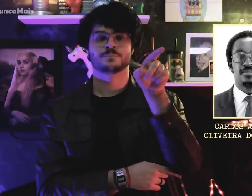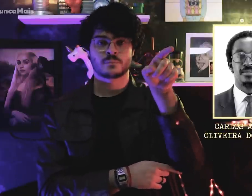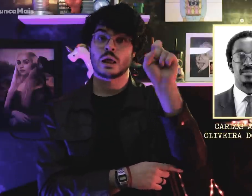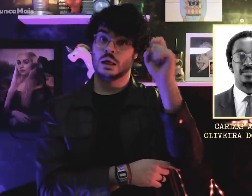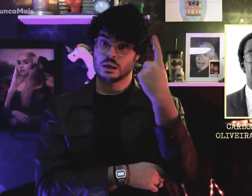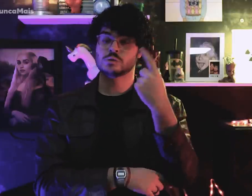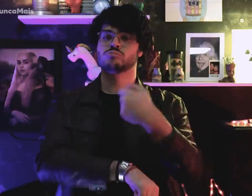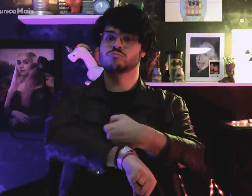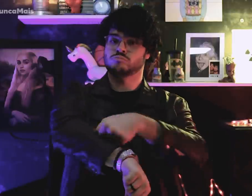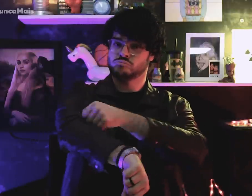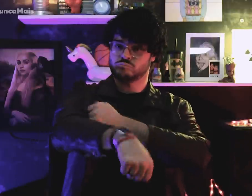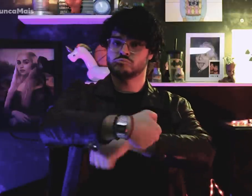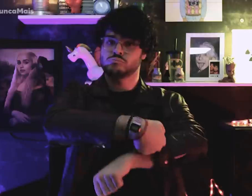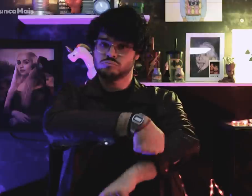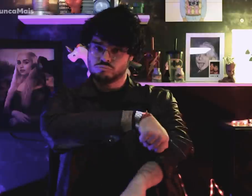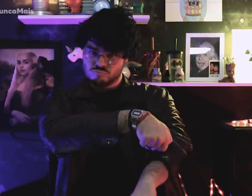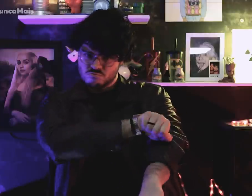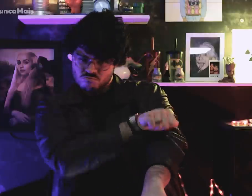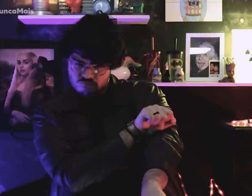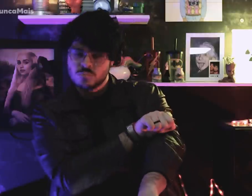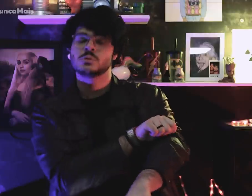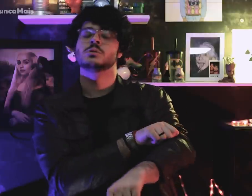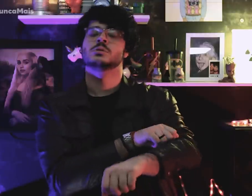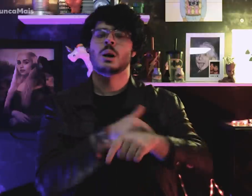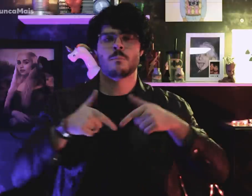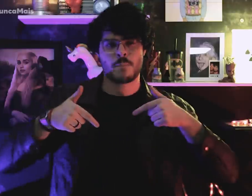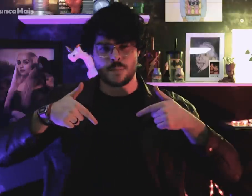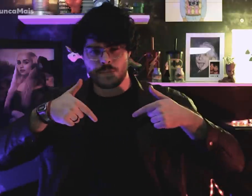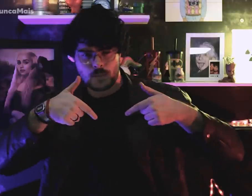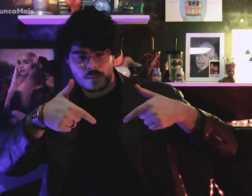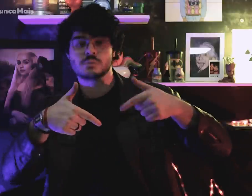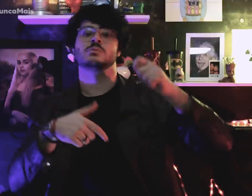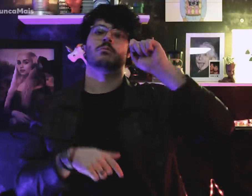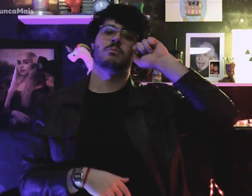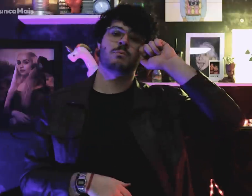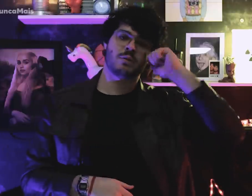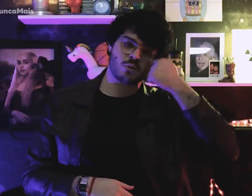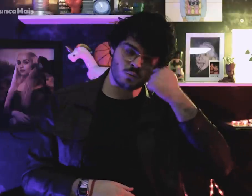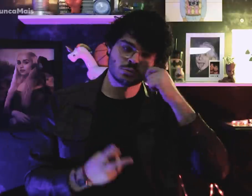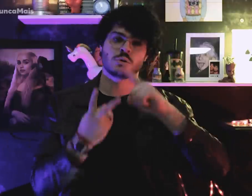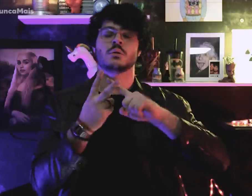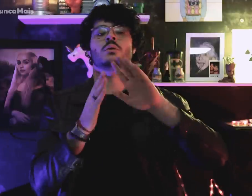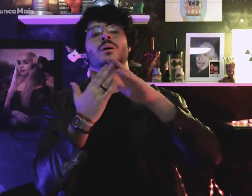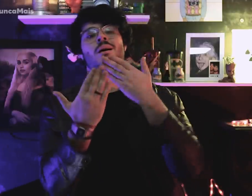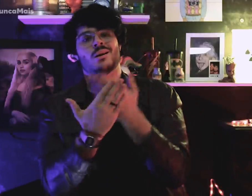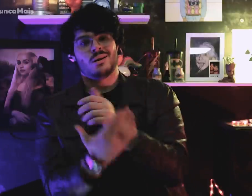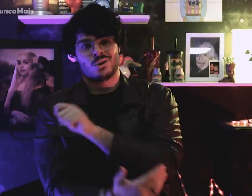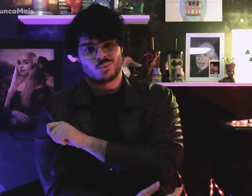ex-militante do movimento estudantil negro.